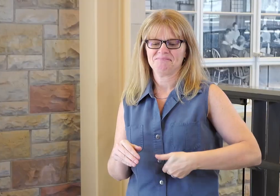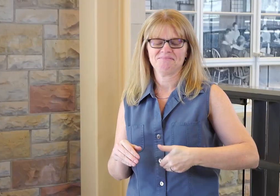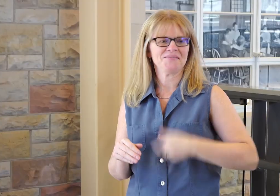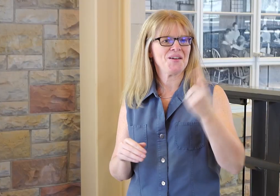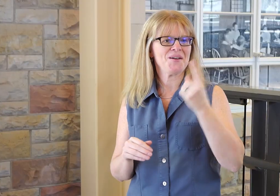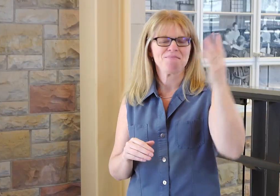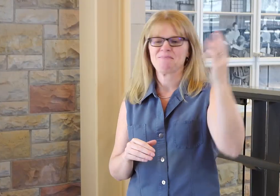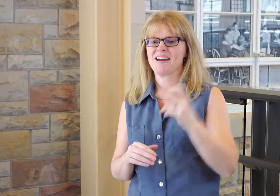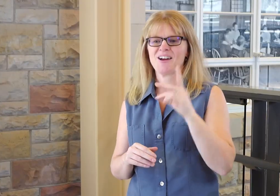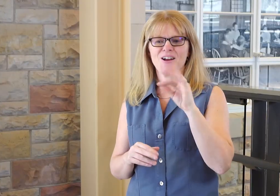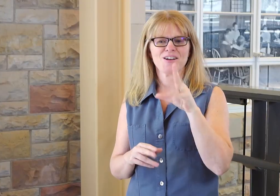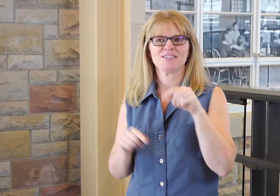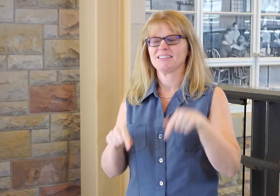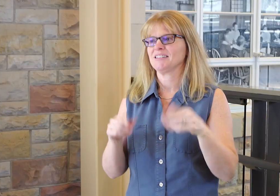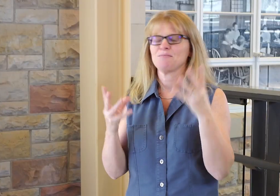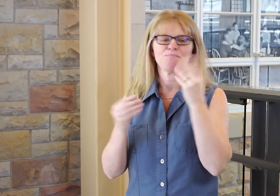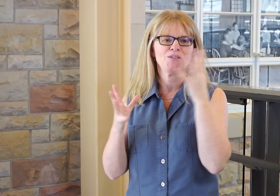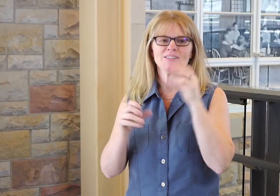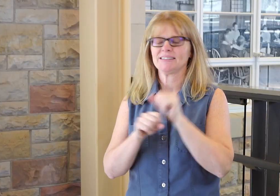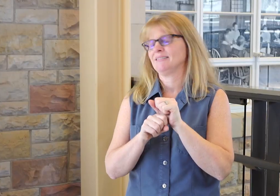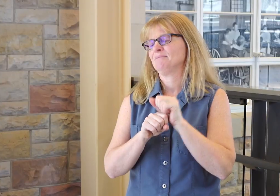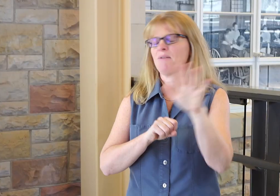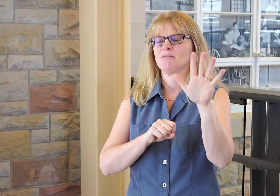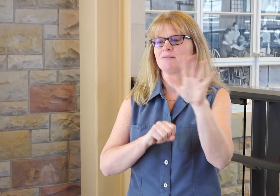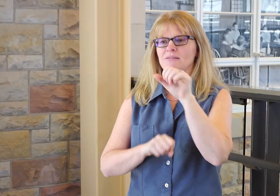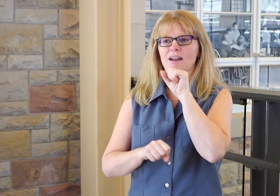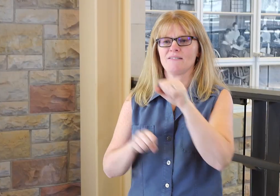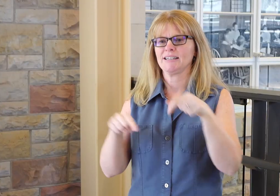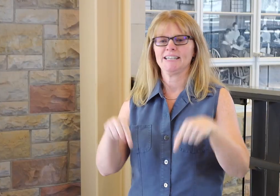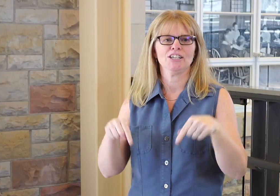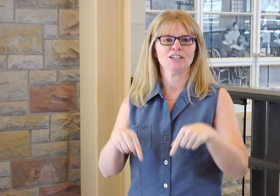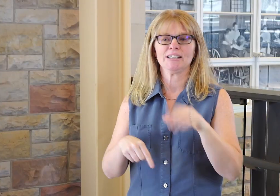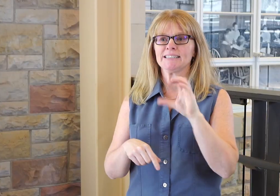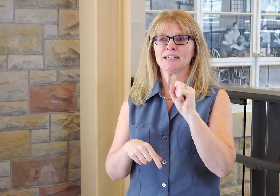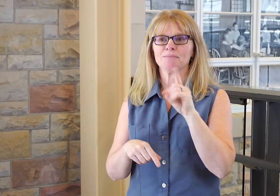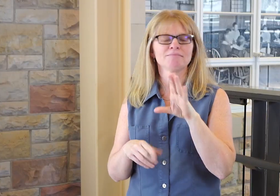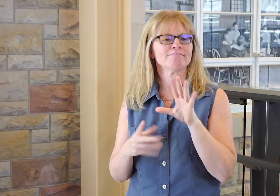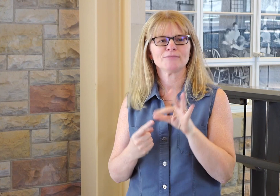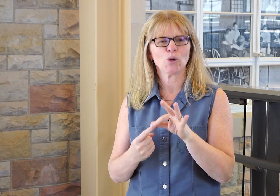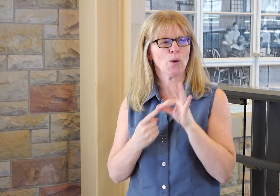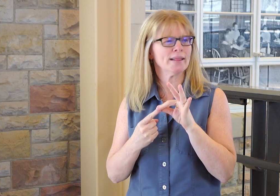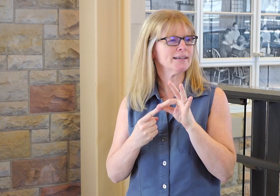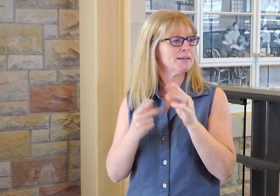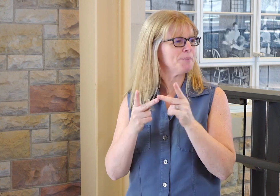I always knew, I'd end up back in Colorado. The mountains are so beautiful. I love it here!